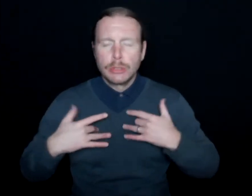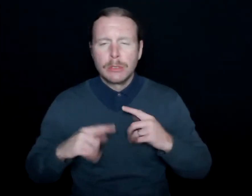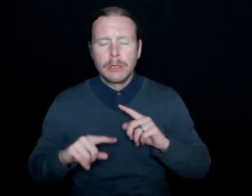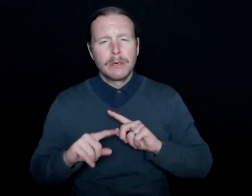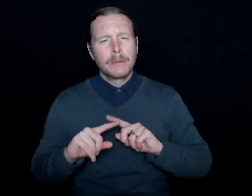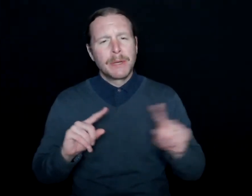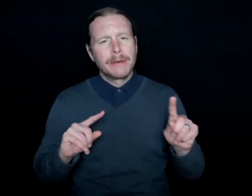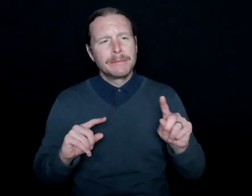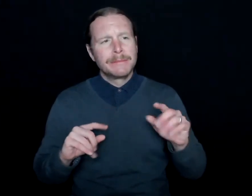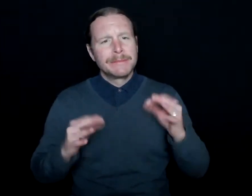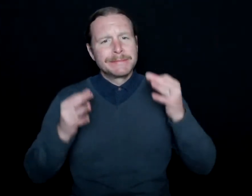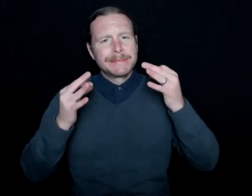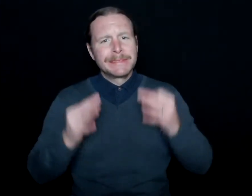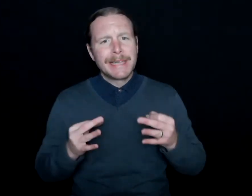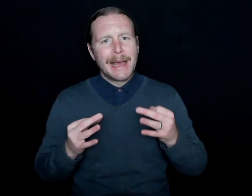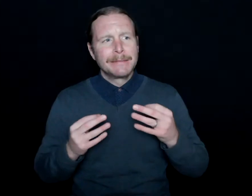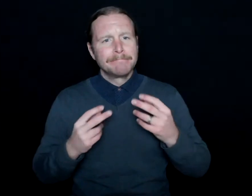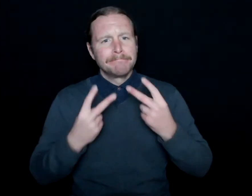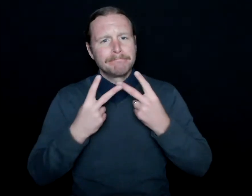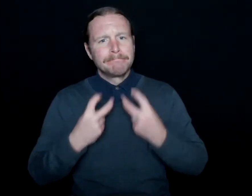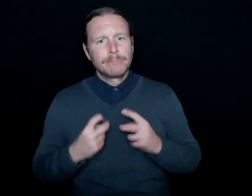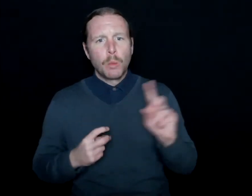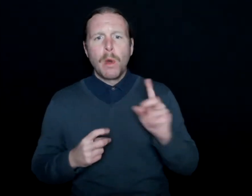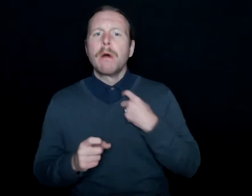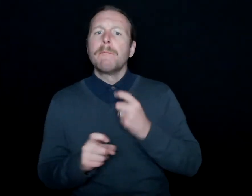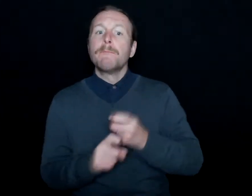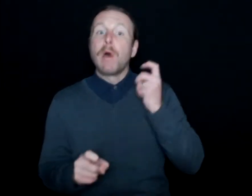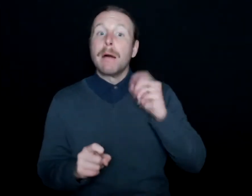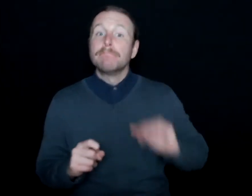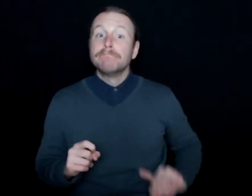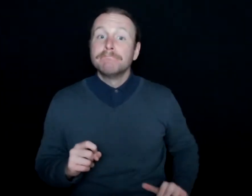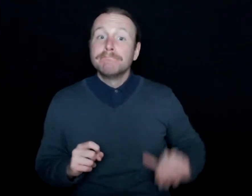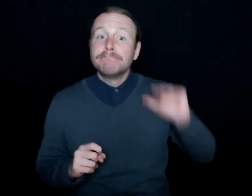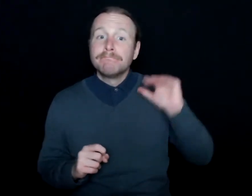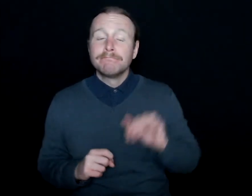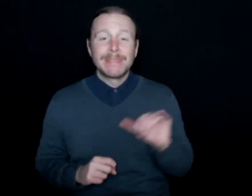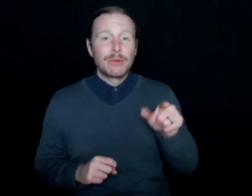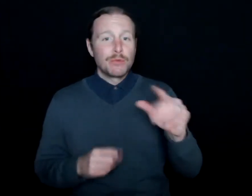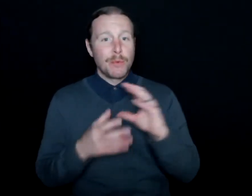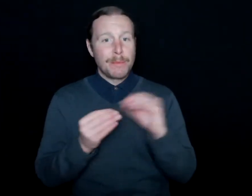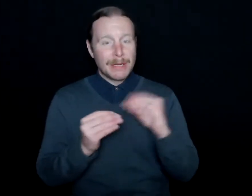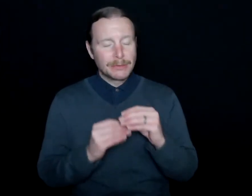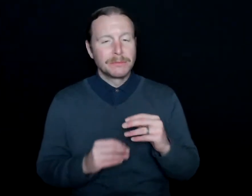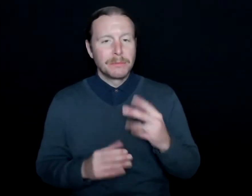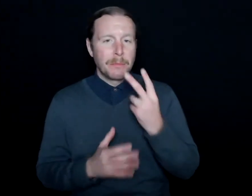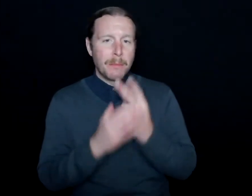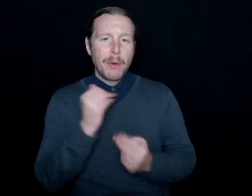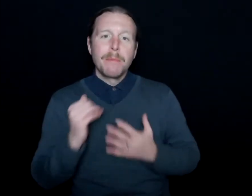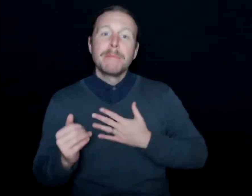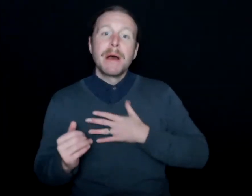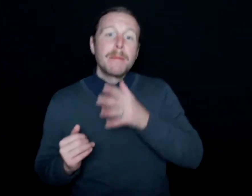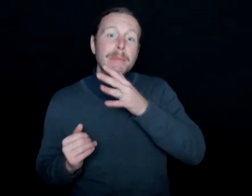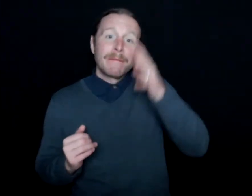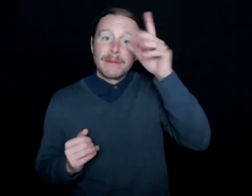tapping into where I came from. And like you said, both of my parents are deaf. I was born in 1983.